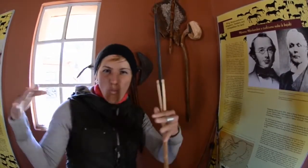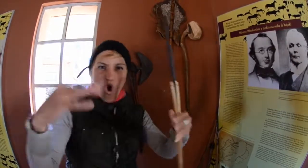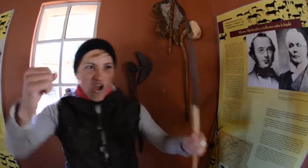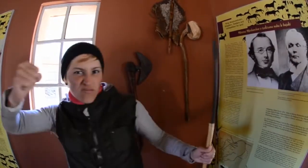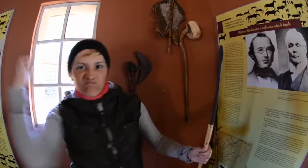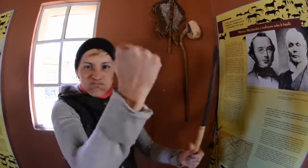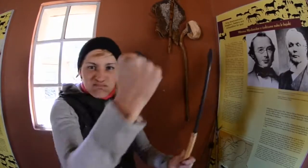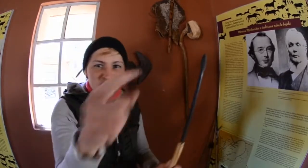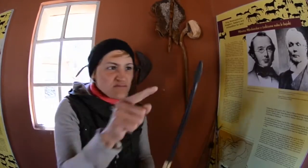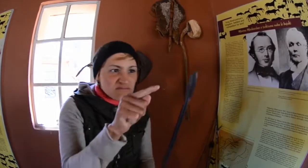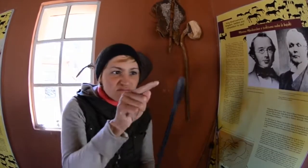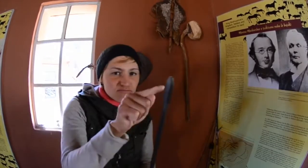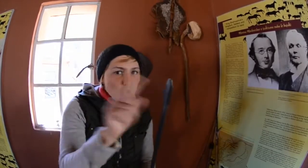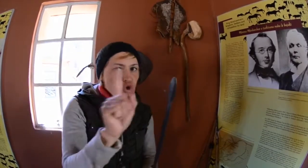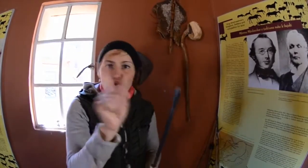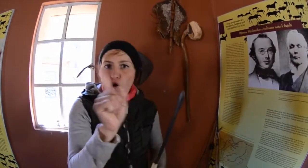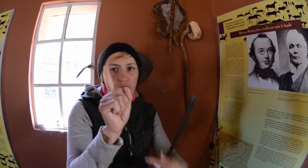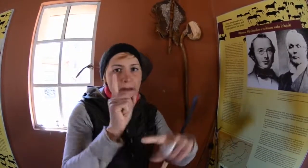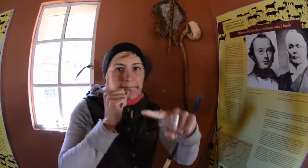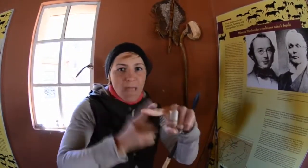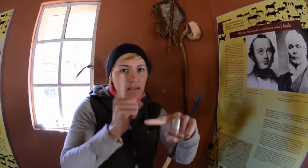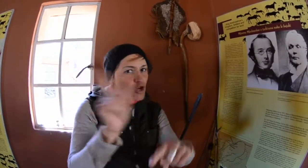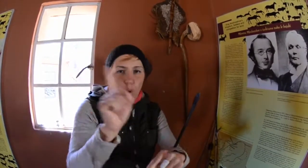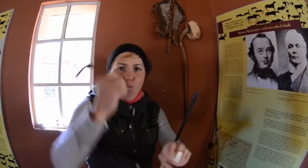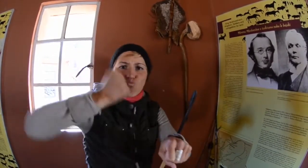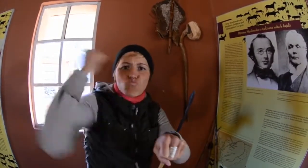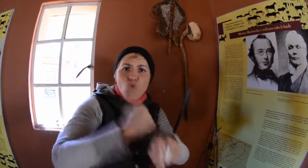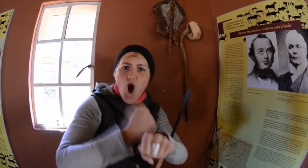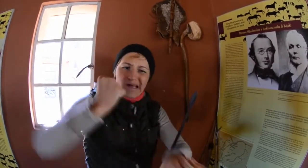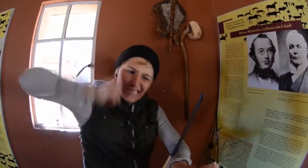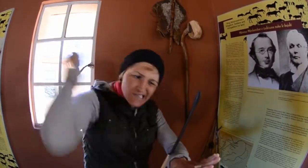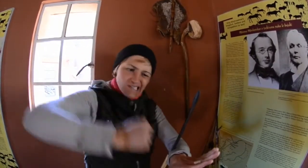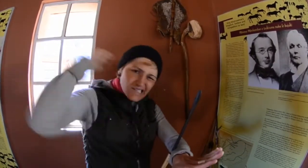This spear is made out of rock shaped